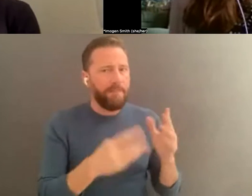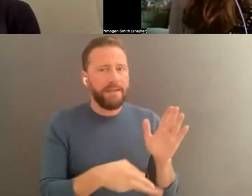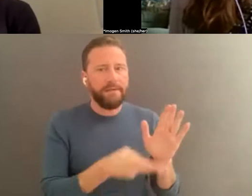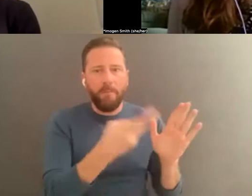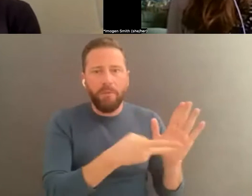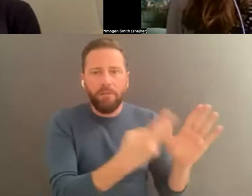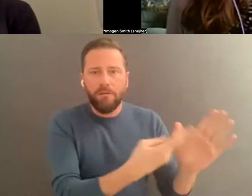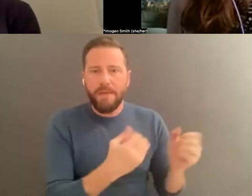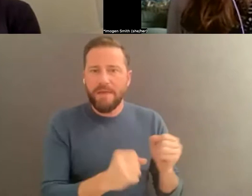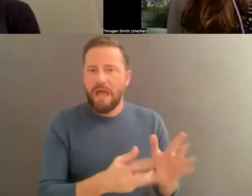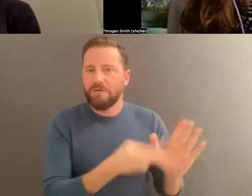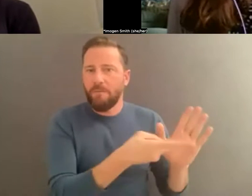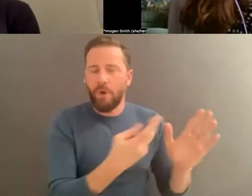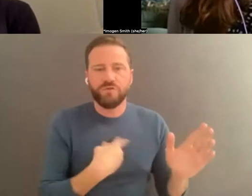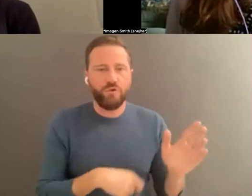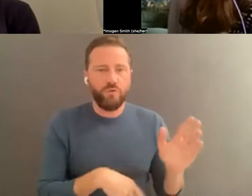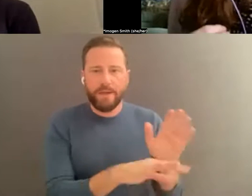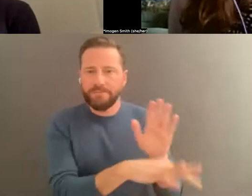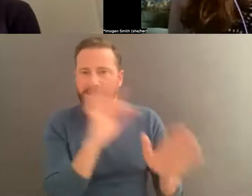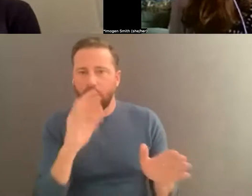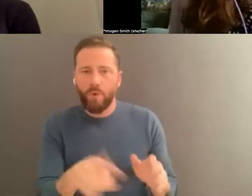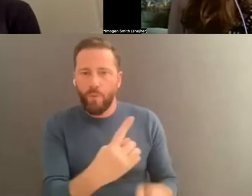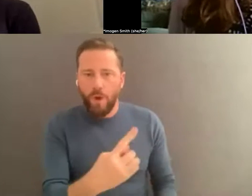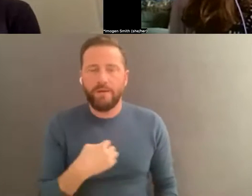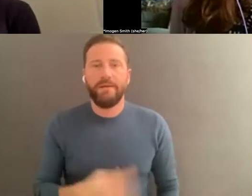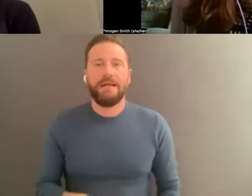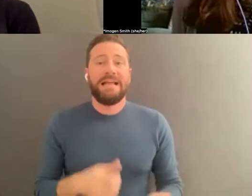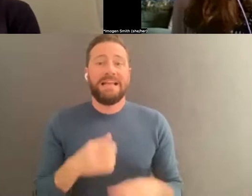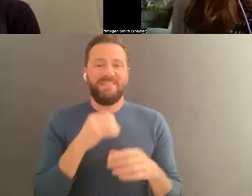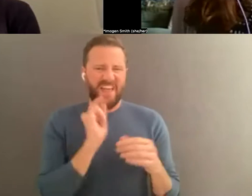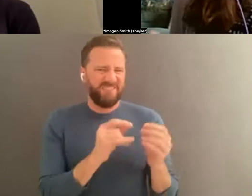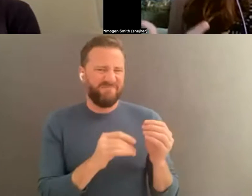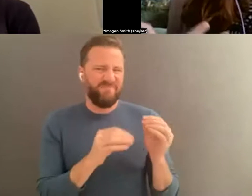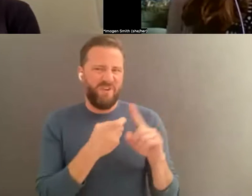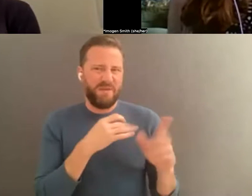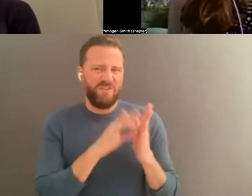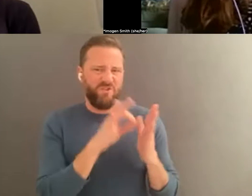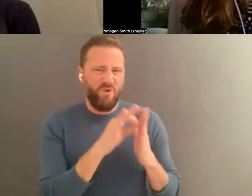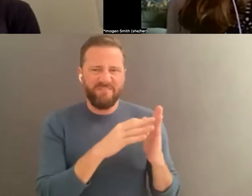ed things you have? Getting a few tapes transferred with a good, reputable vendor